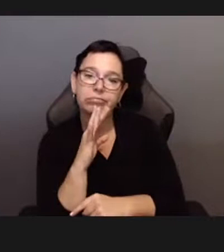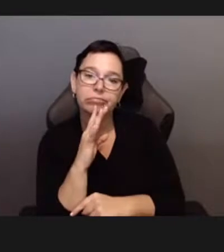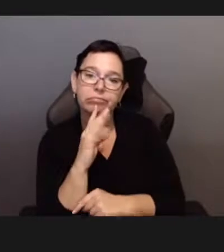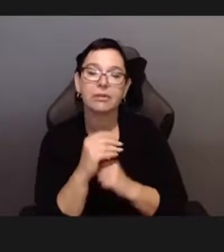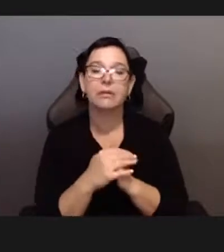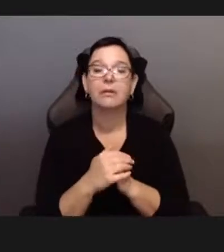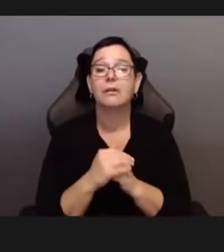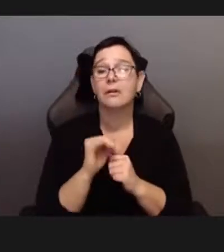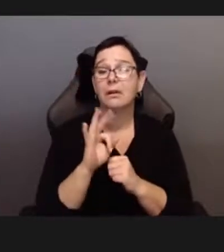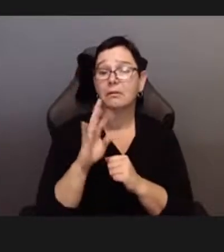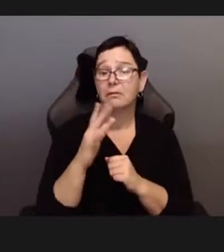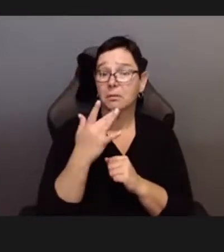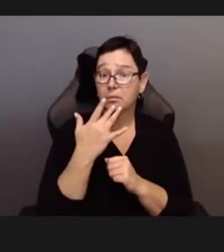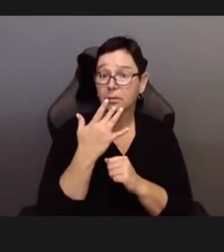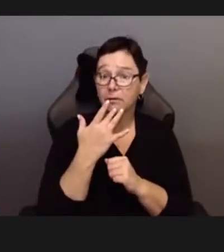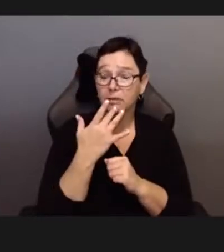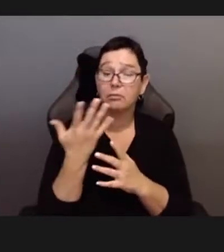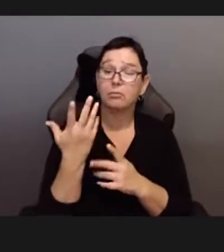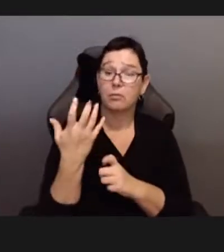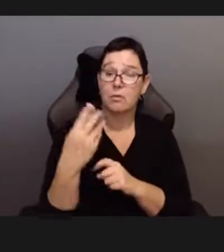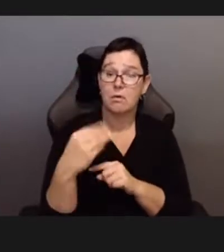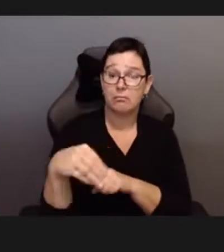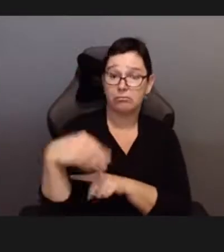If in the Q and A portion you want to speak using audio, please press raise hand button